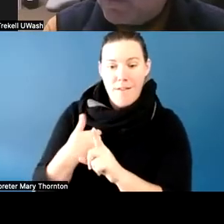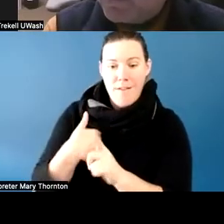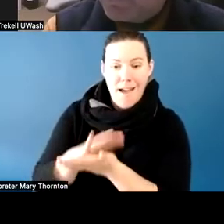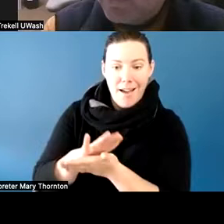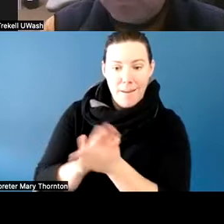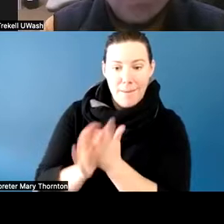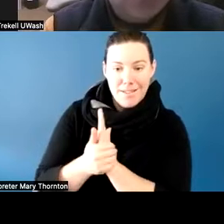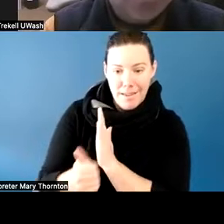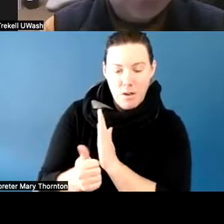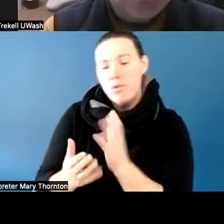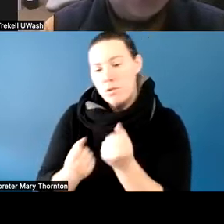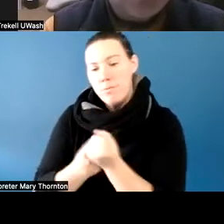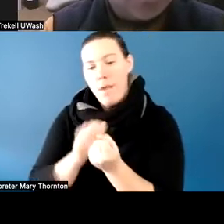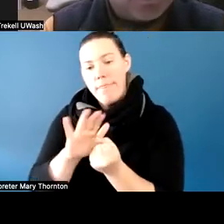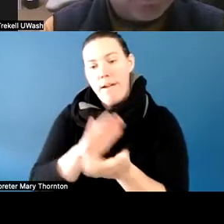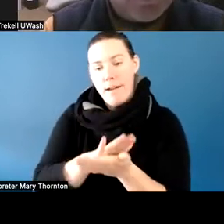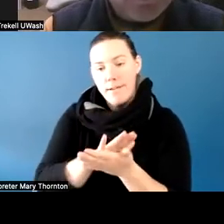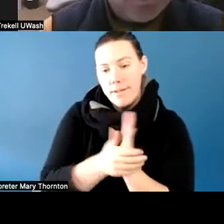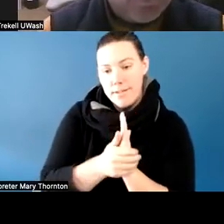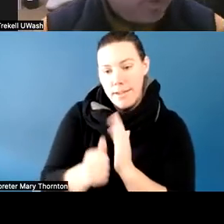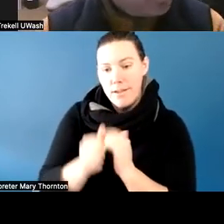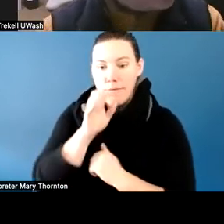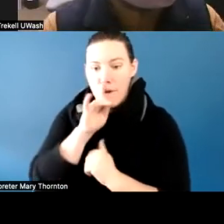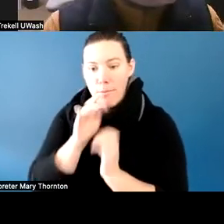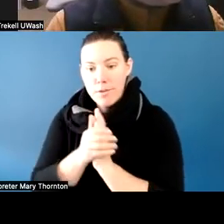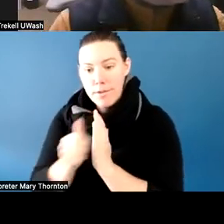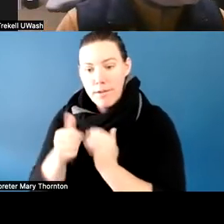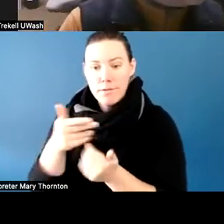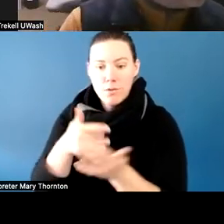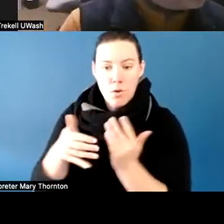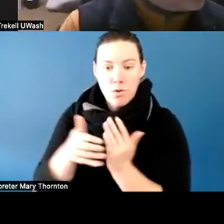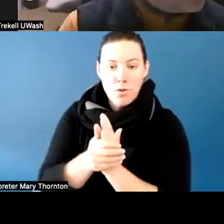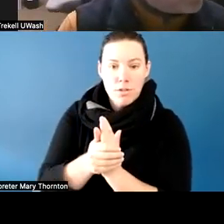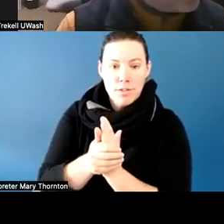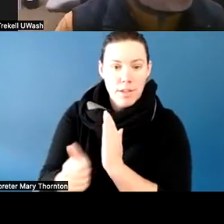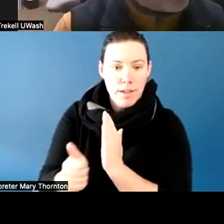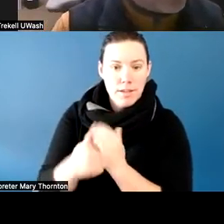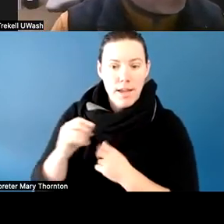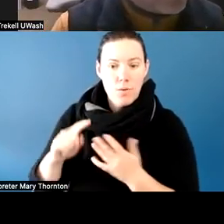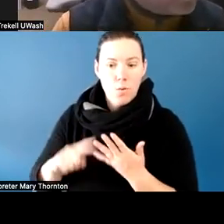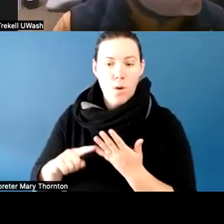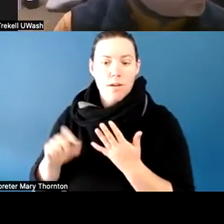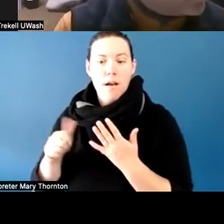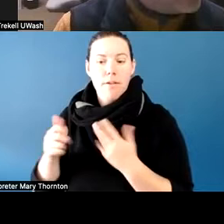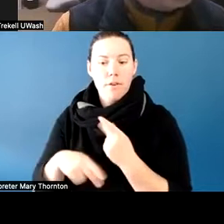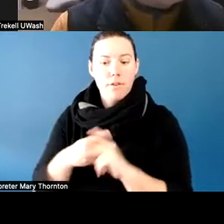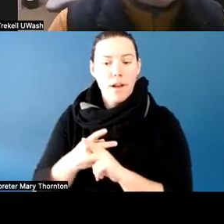critical skills, social skills, and interpersonal skills. And I was able to fortunate enough